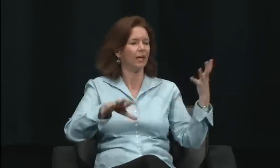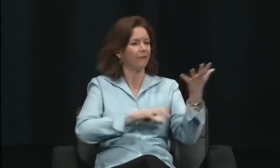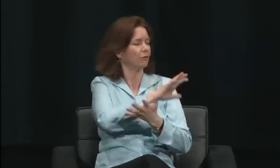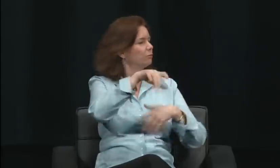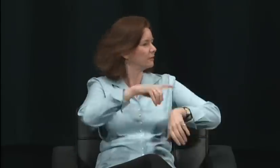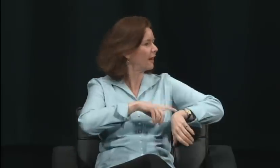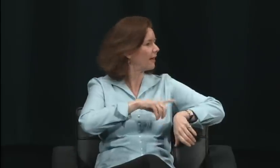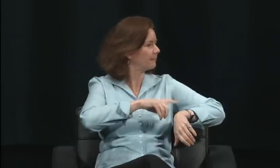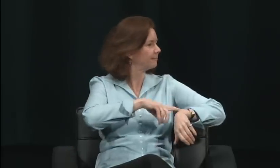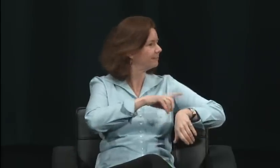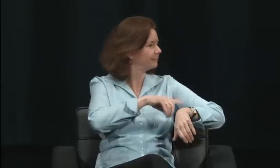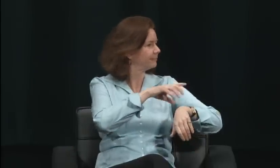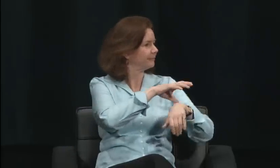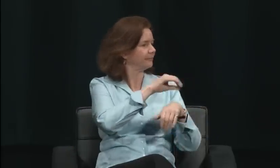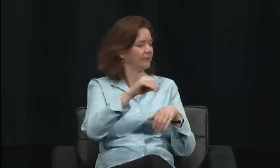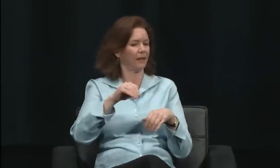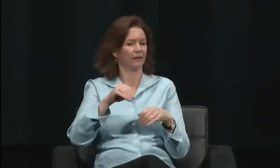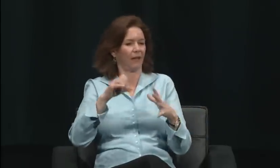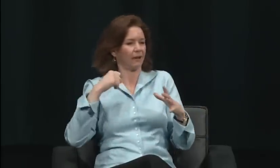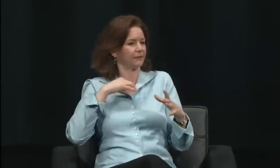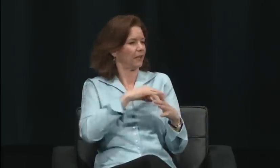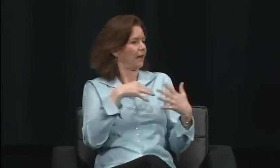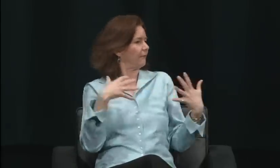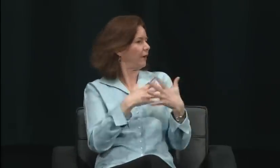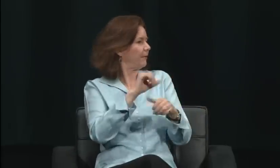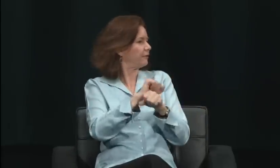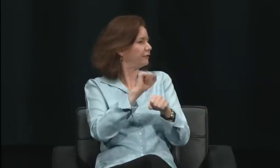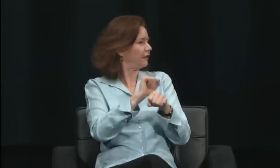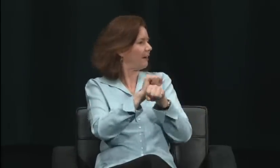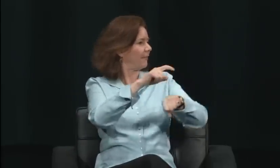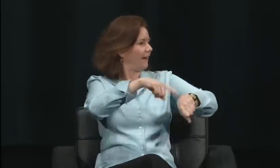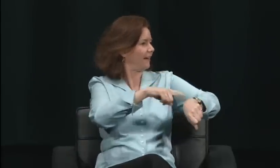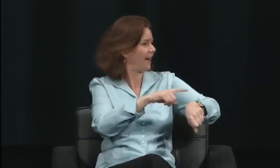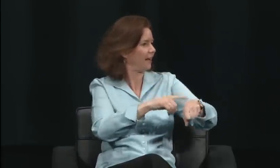I wrote a small paper at that time, and I was actually predicting they would choose